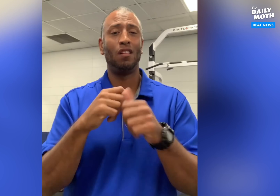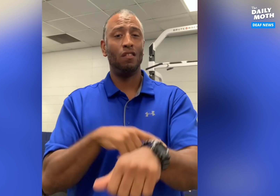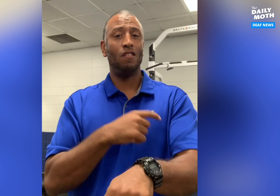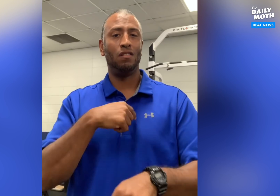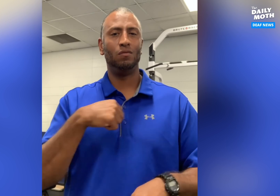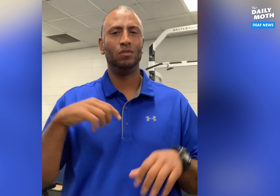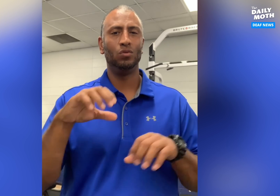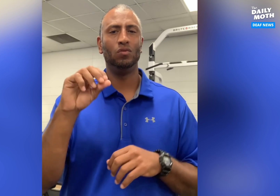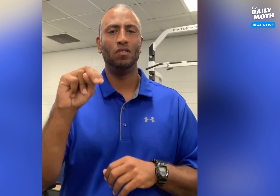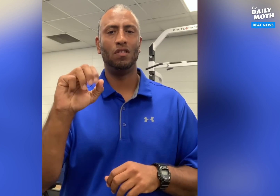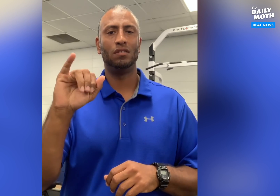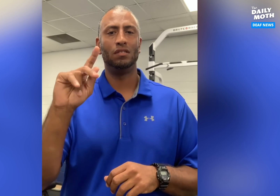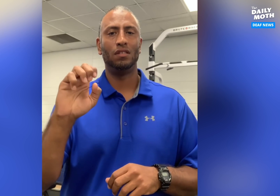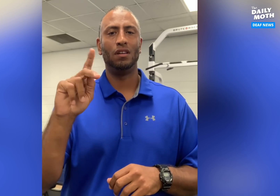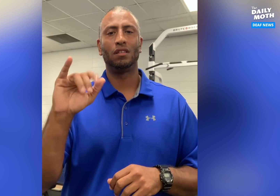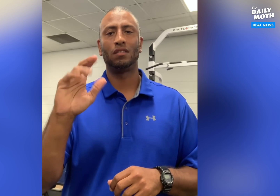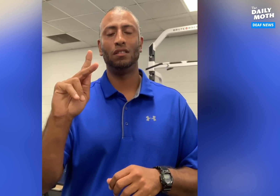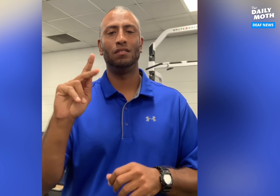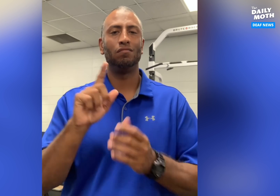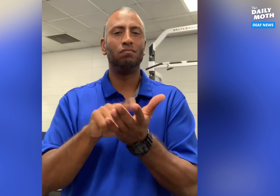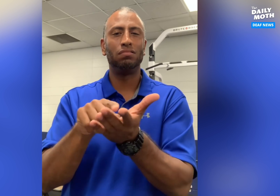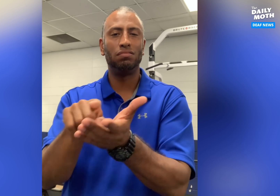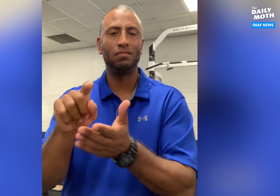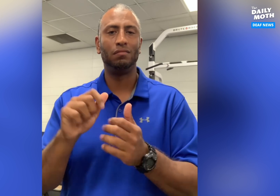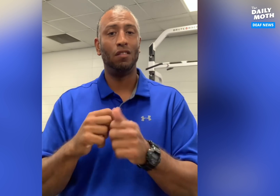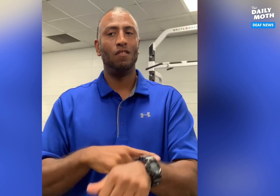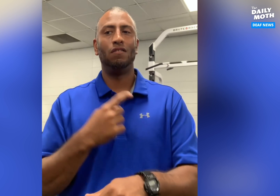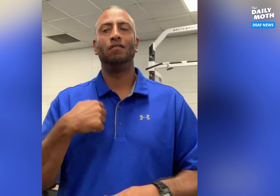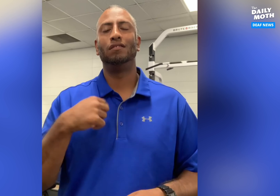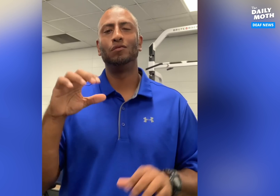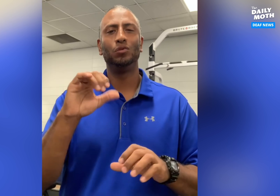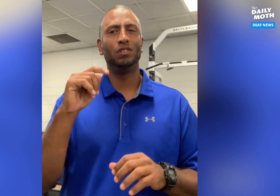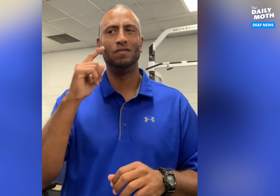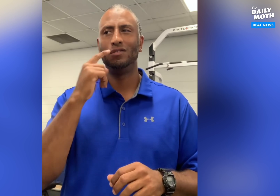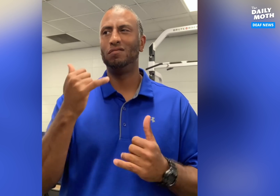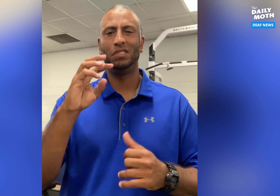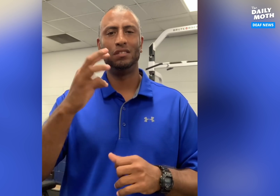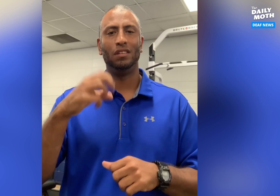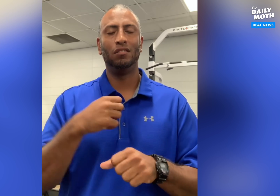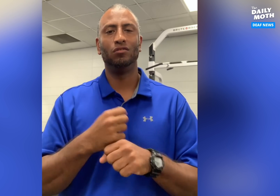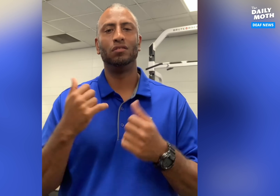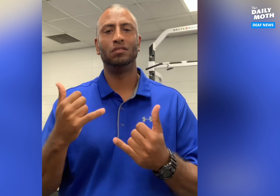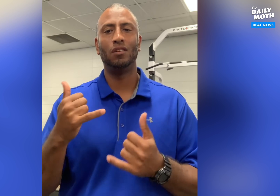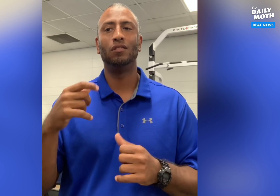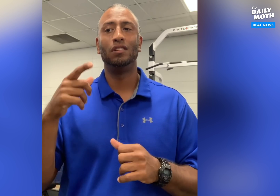How long have we been doing onside kicks? We've been doing it for six years now.